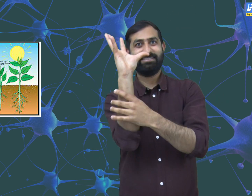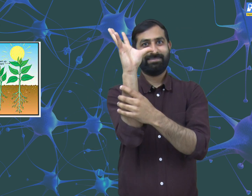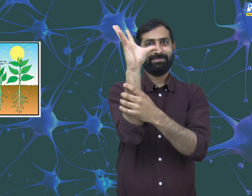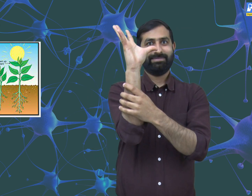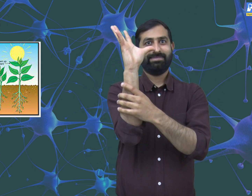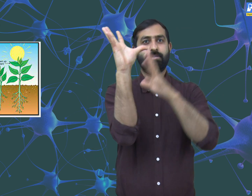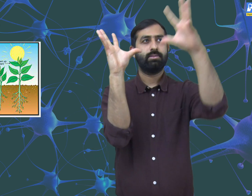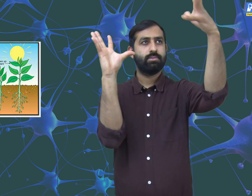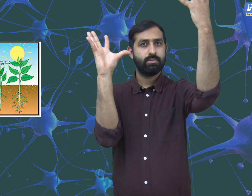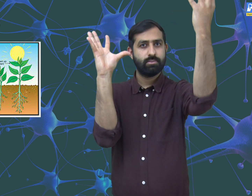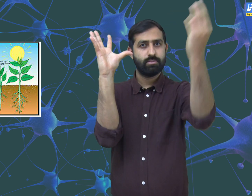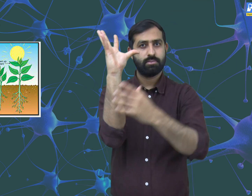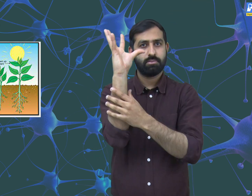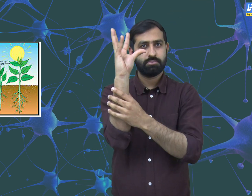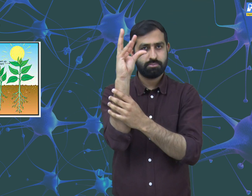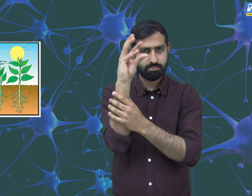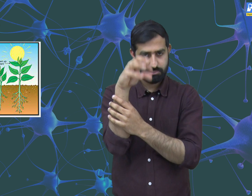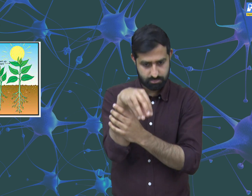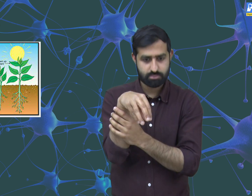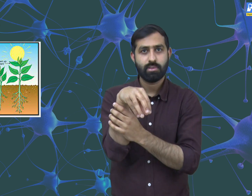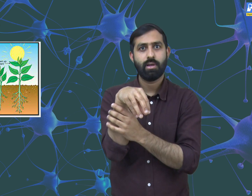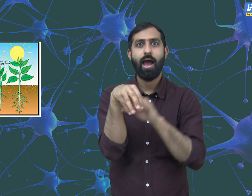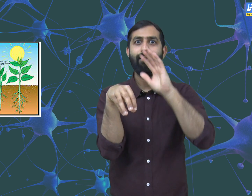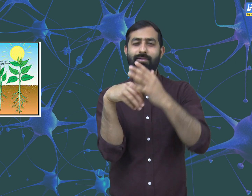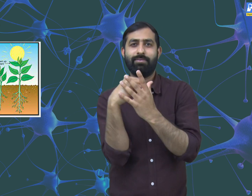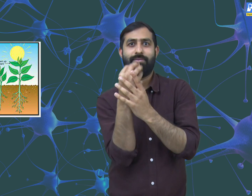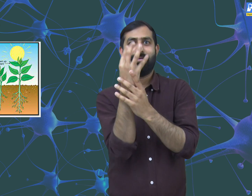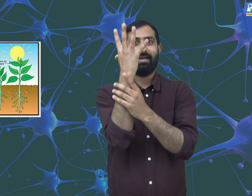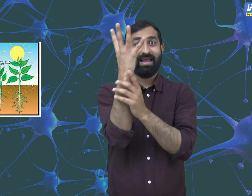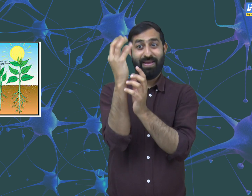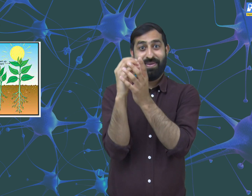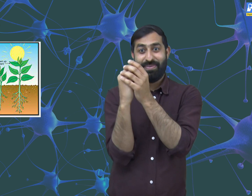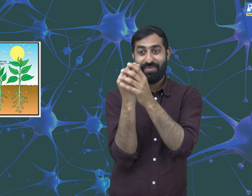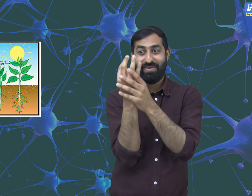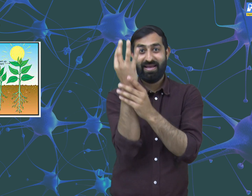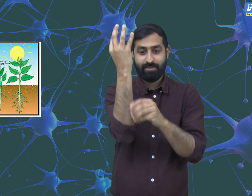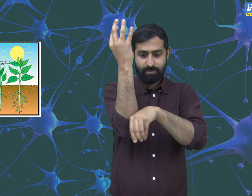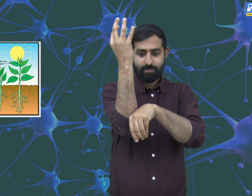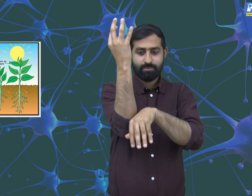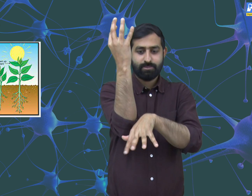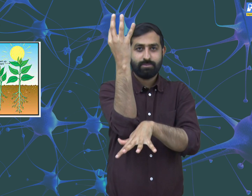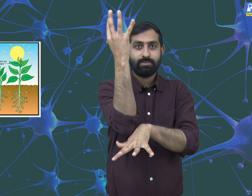They cannot survive for a long period without sunlight. A plant grows in two directions one upwards